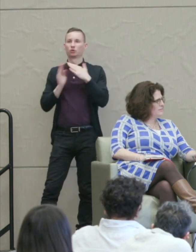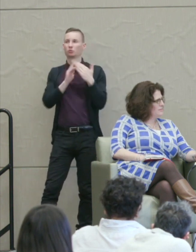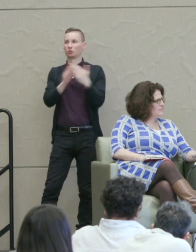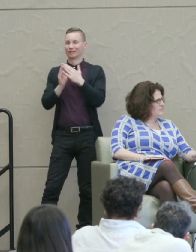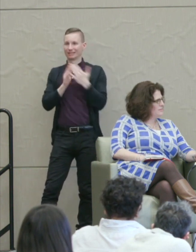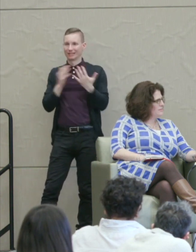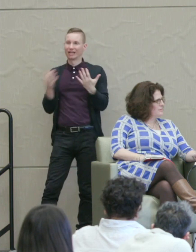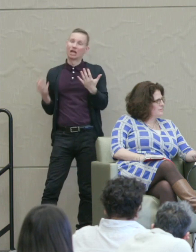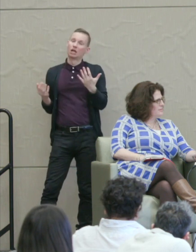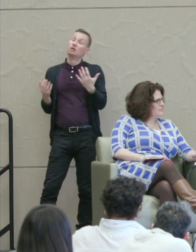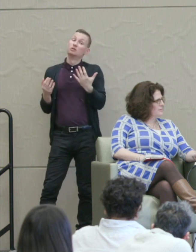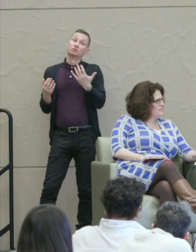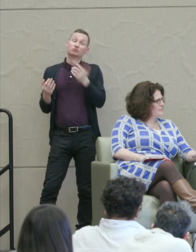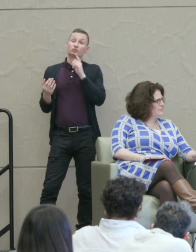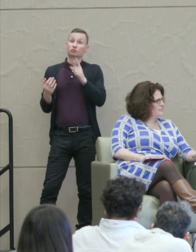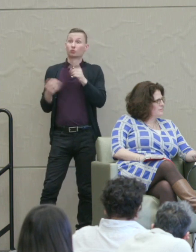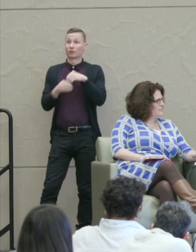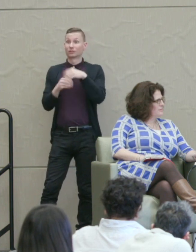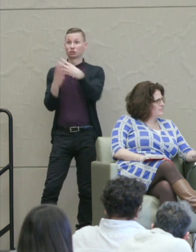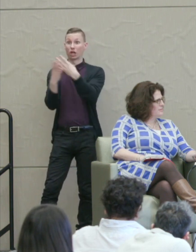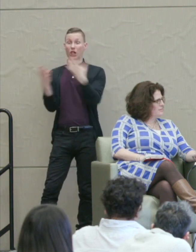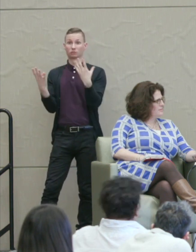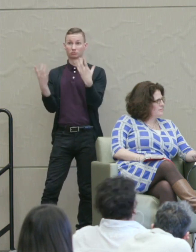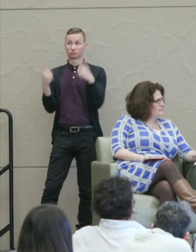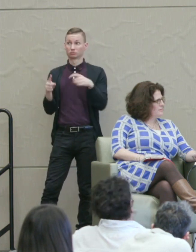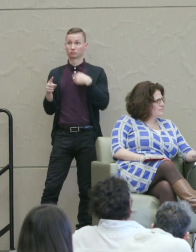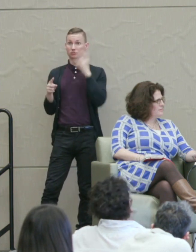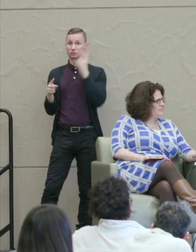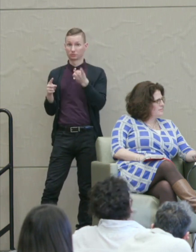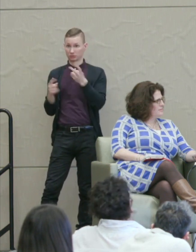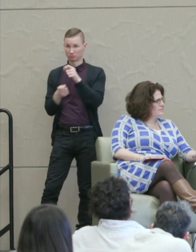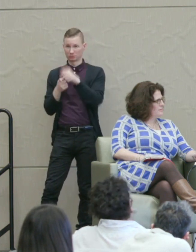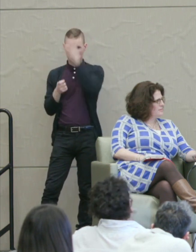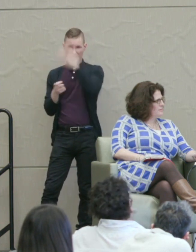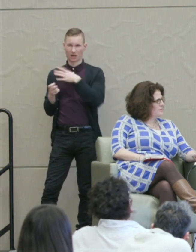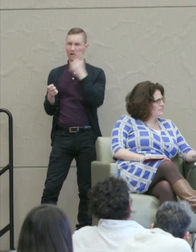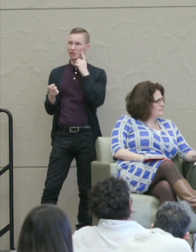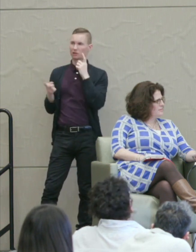I mean certainly true that in the gym when I see certain guys that I think are in a kind